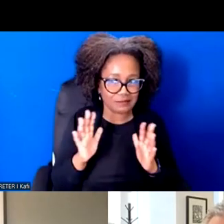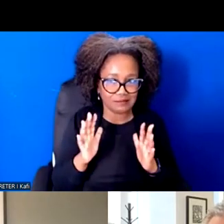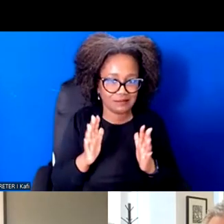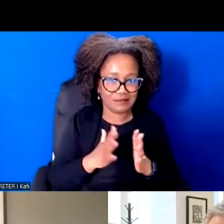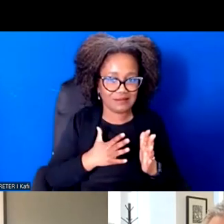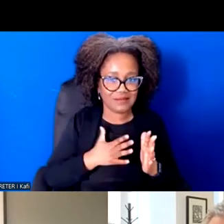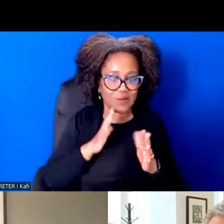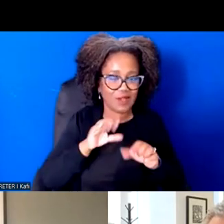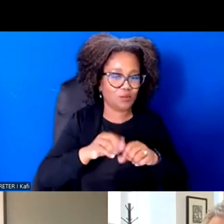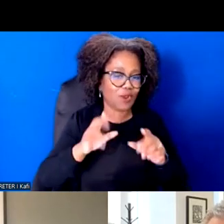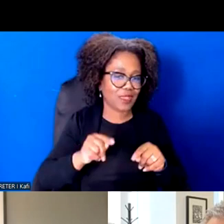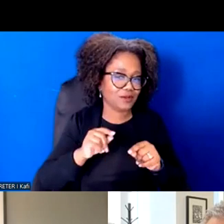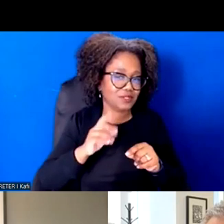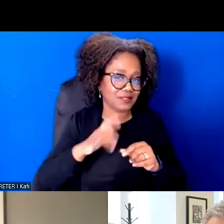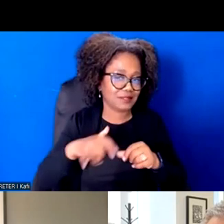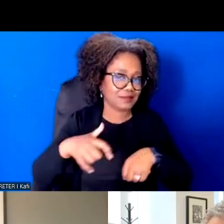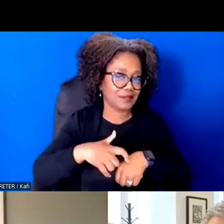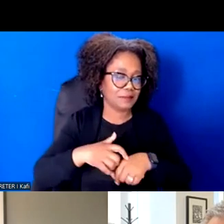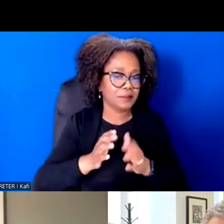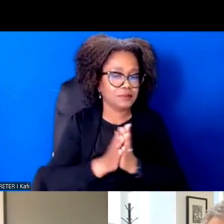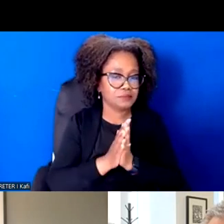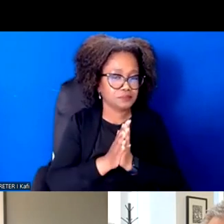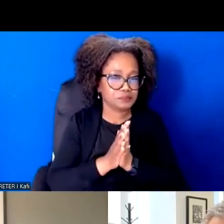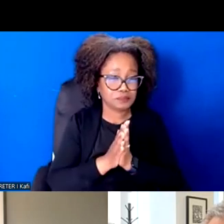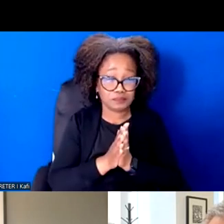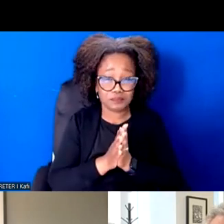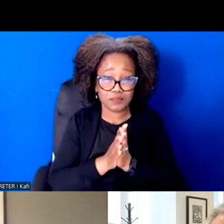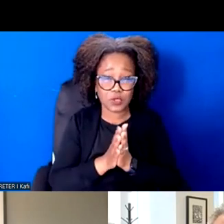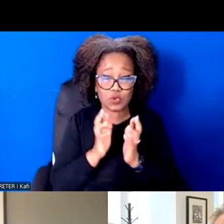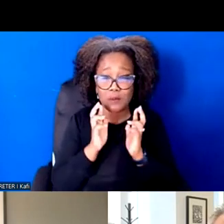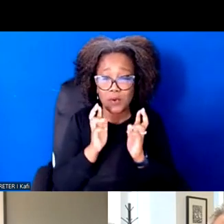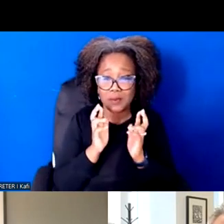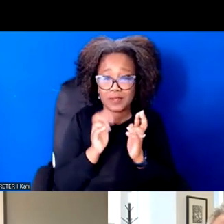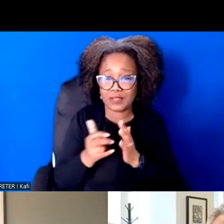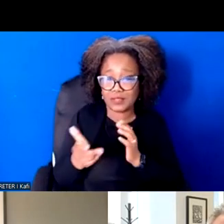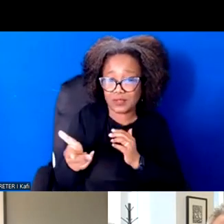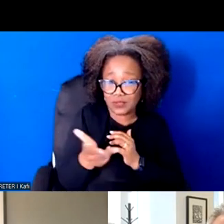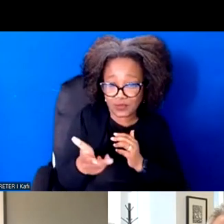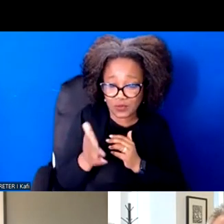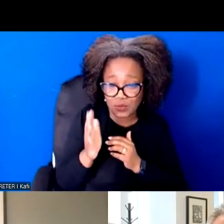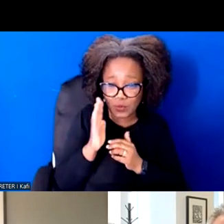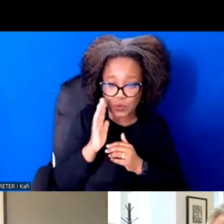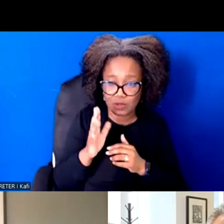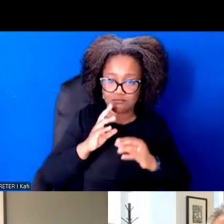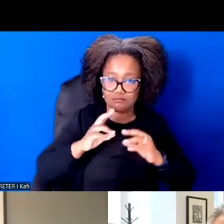And then the question and what I'm inviting the three of you to dig into is kind of the